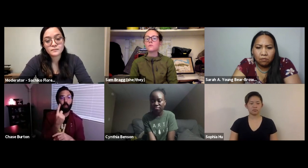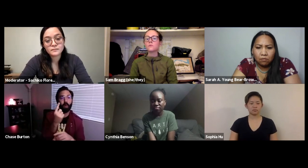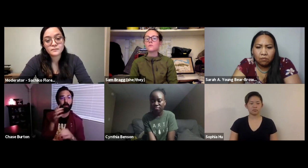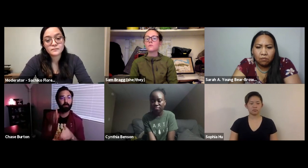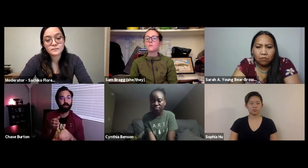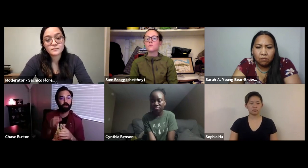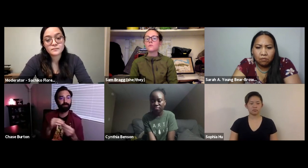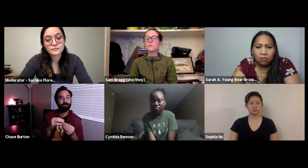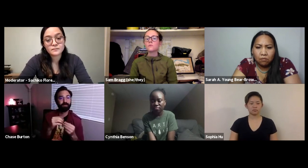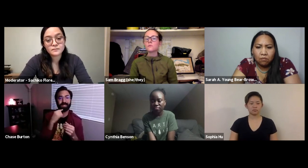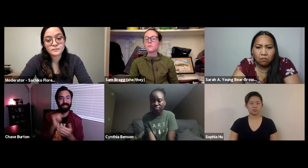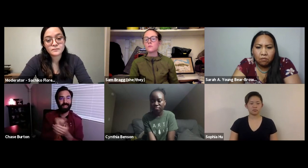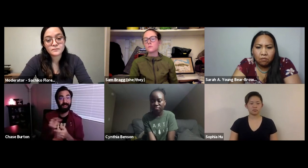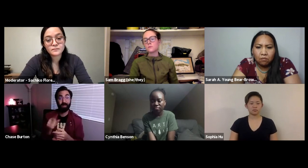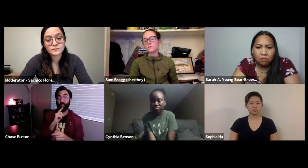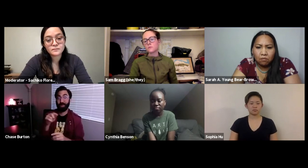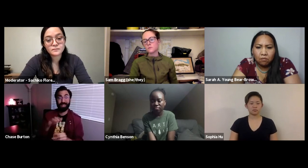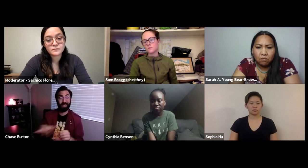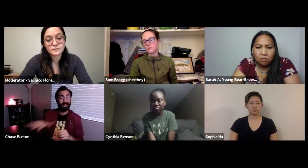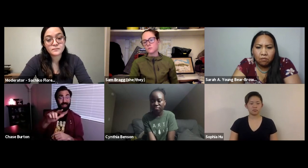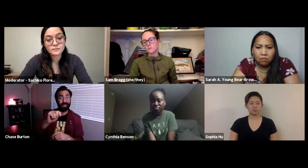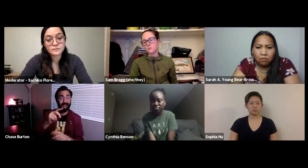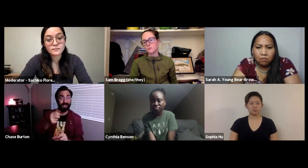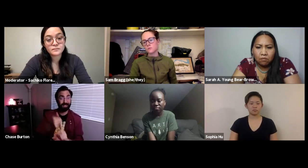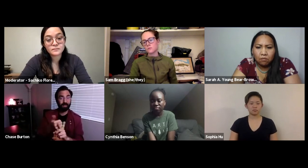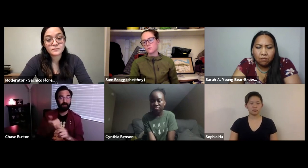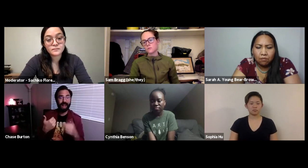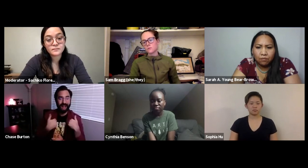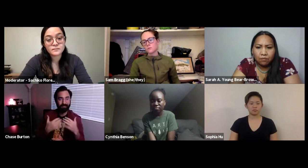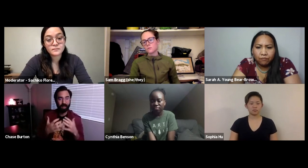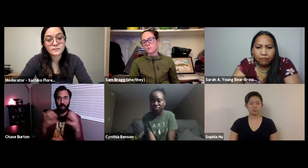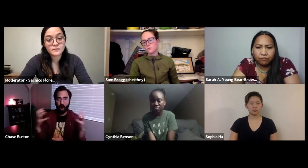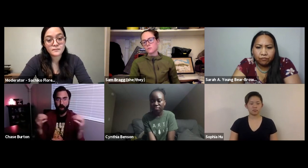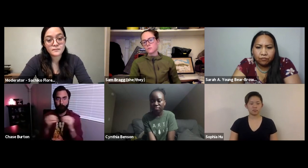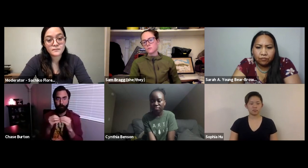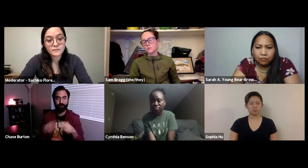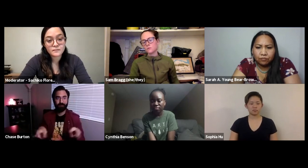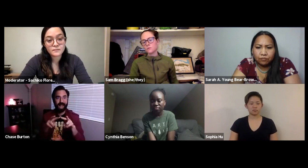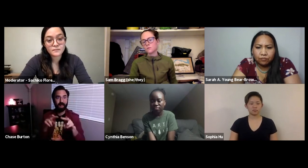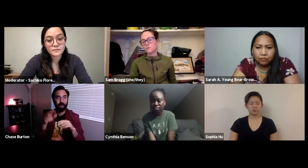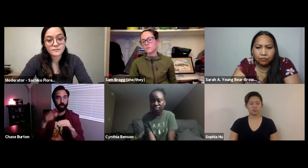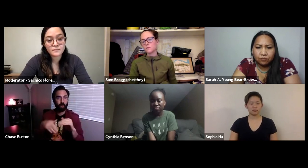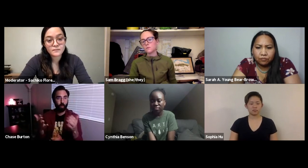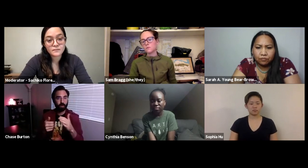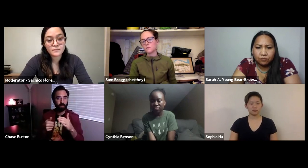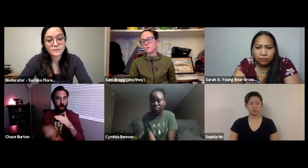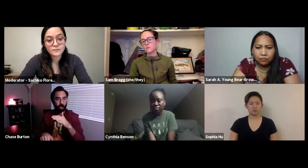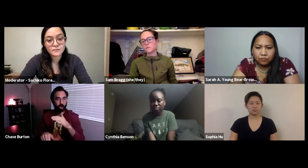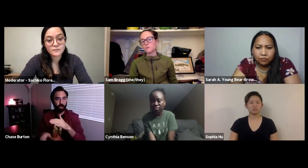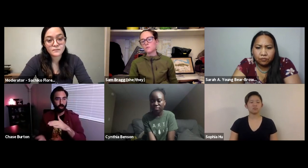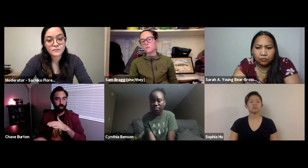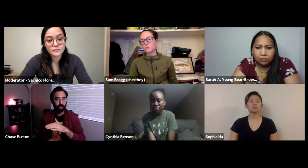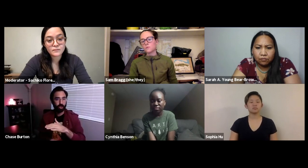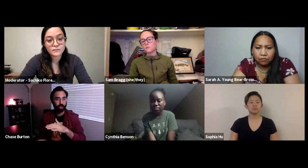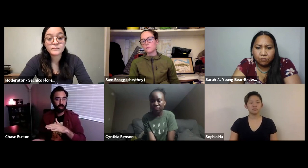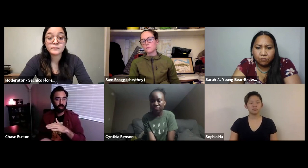in that film there was one person who talked about the land having so much more value than